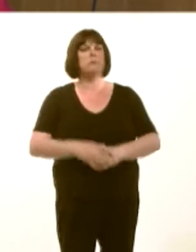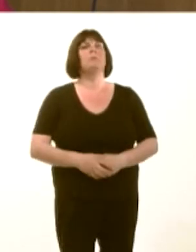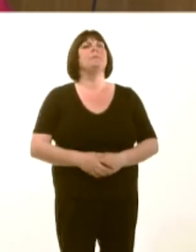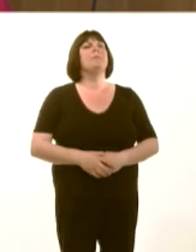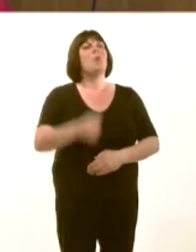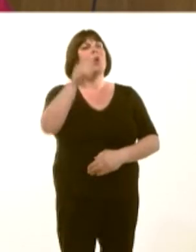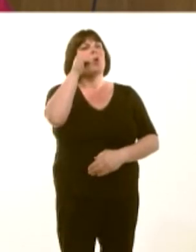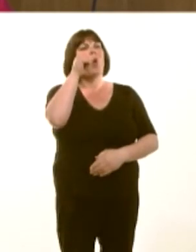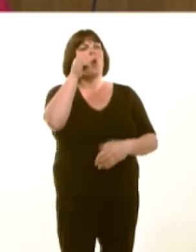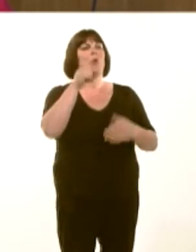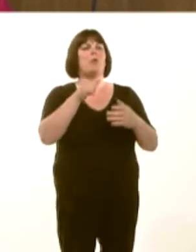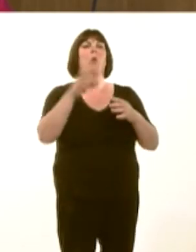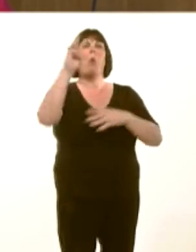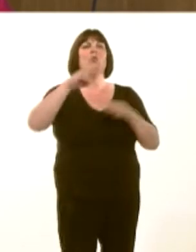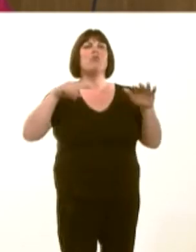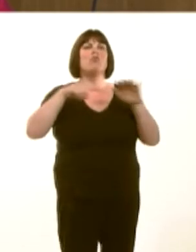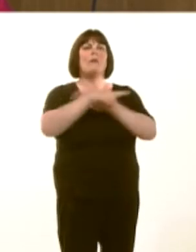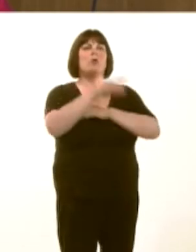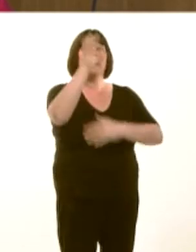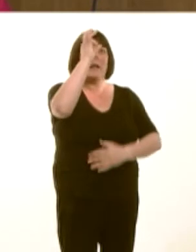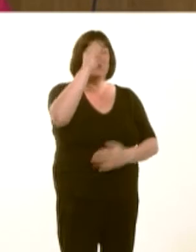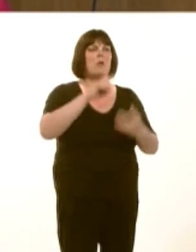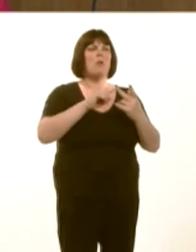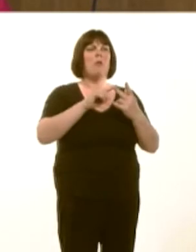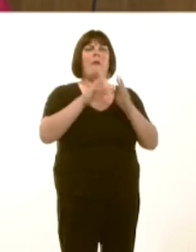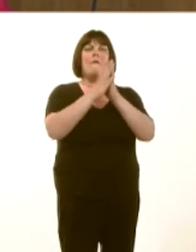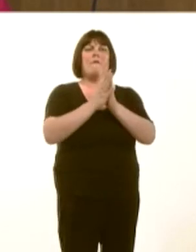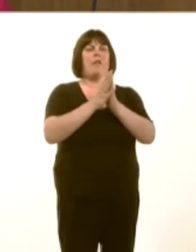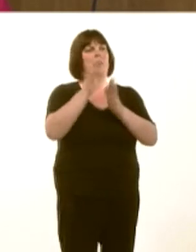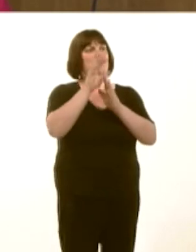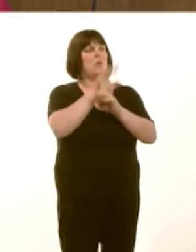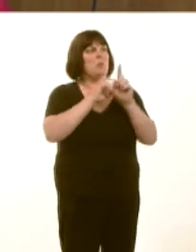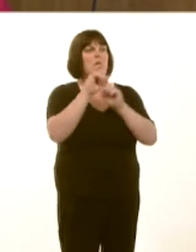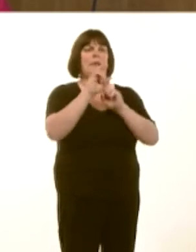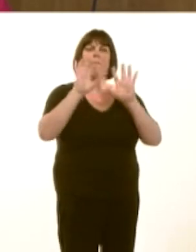as the Welsh Refugee Council, such as the faith communities forum, and I would be more